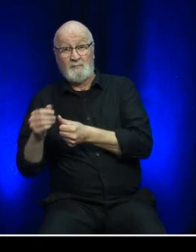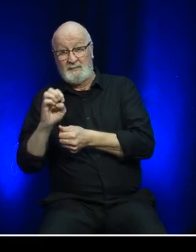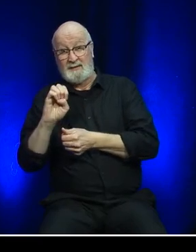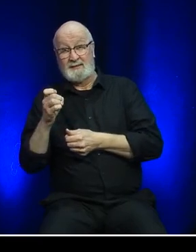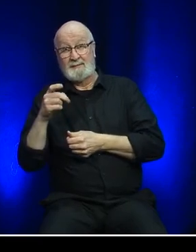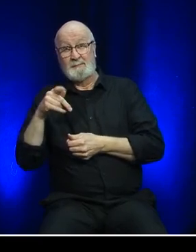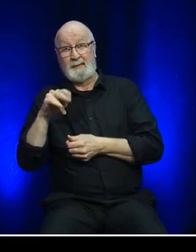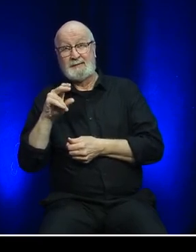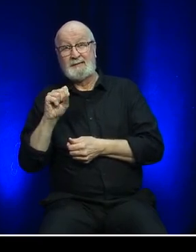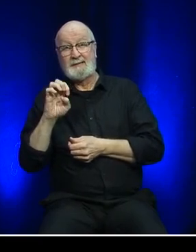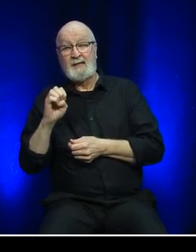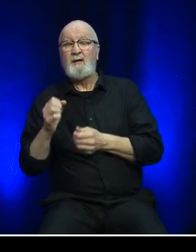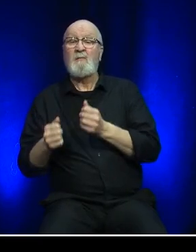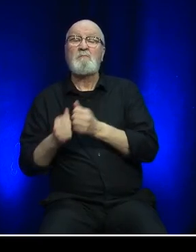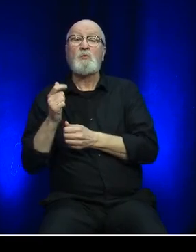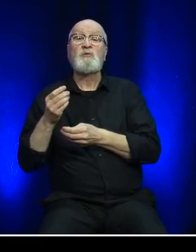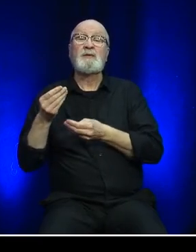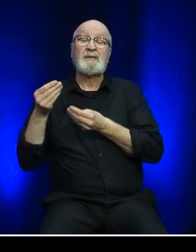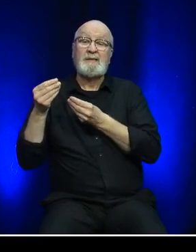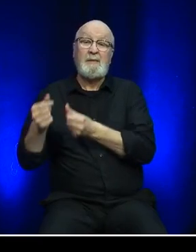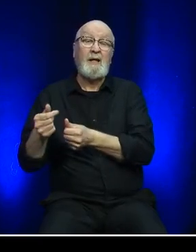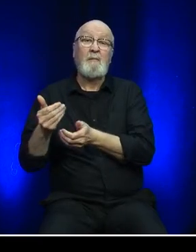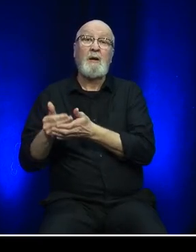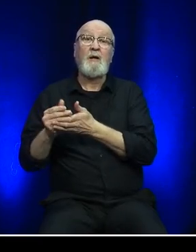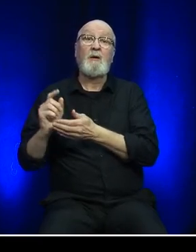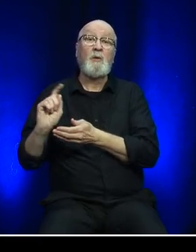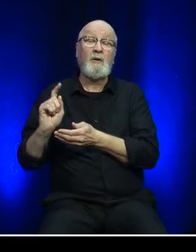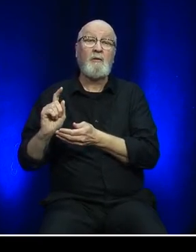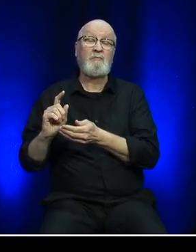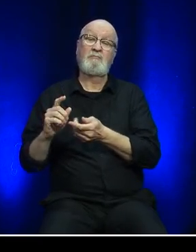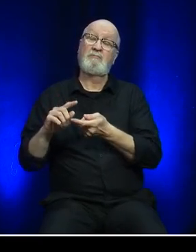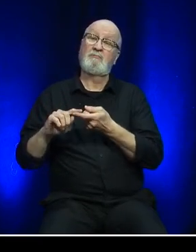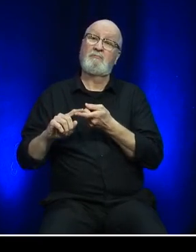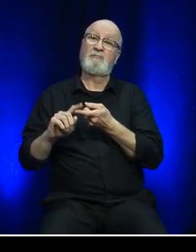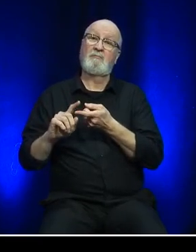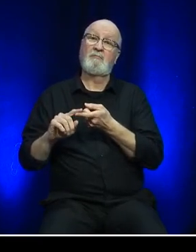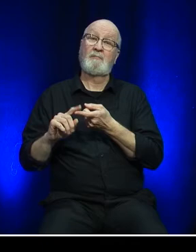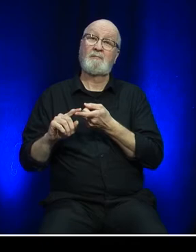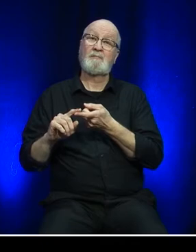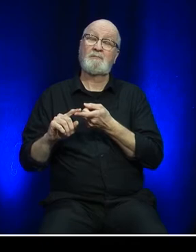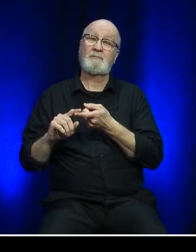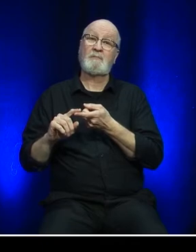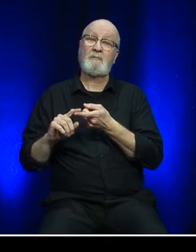budgeted expenditures for the year included employee